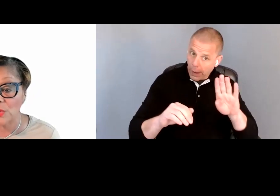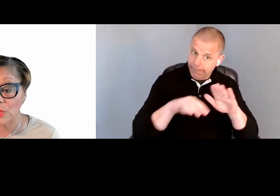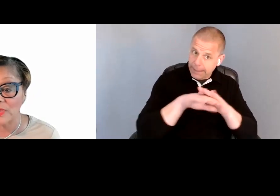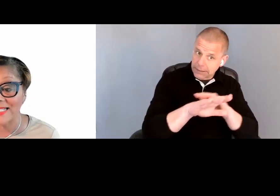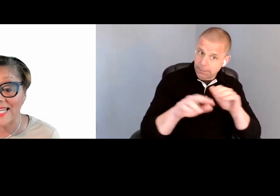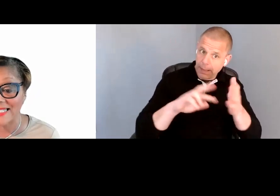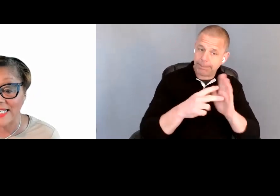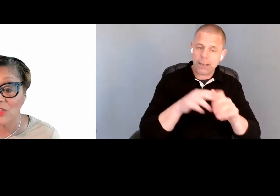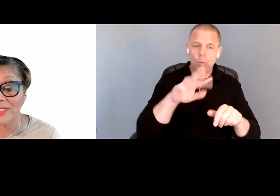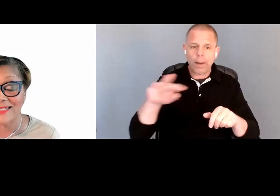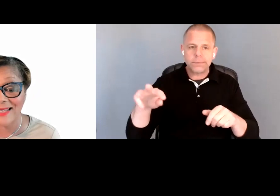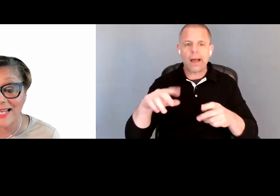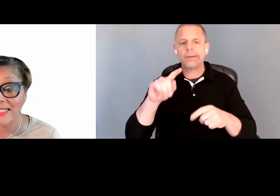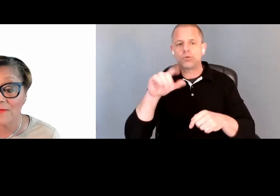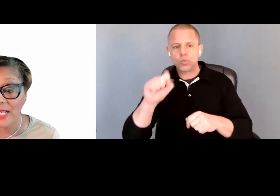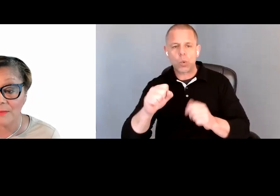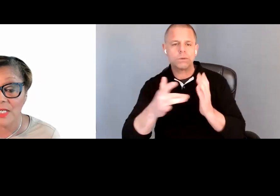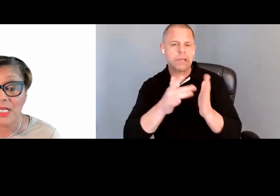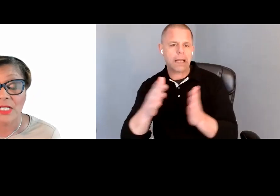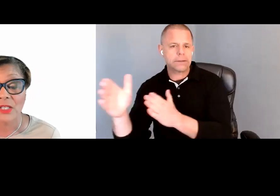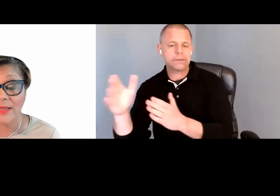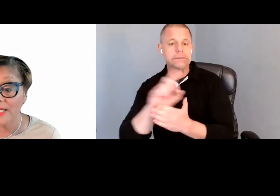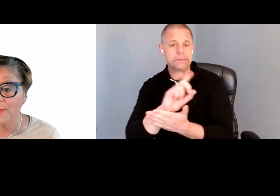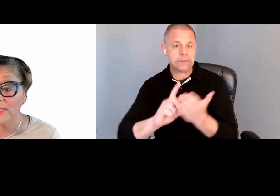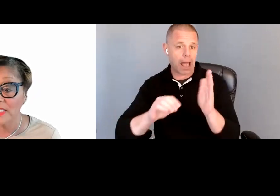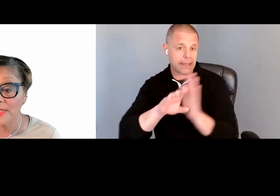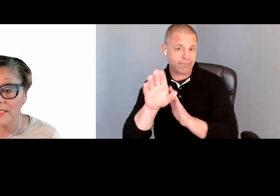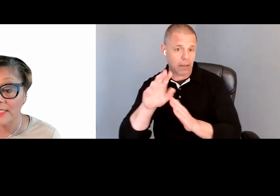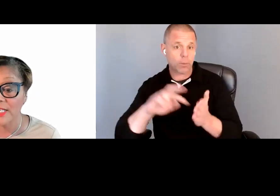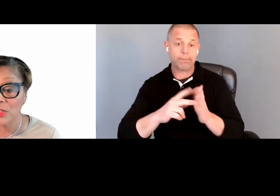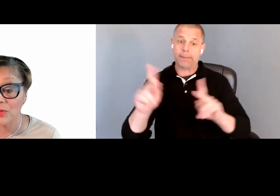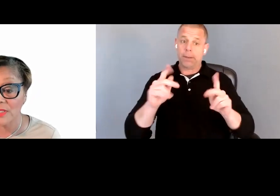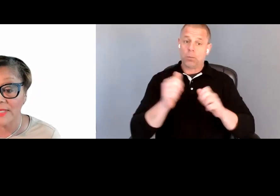tools, and techniques are designed and developed so that people with disabilities can use them.